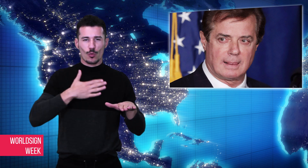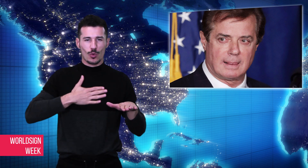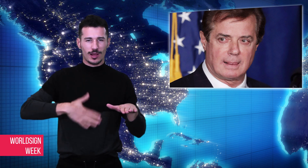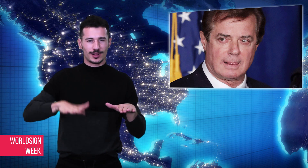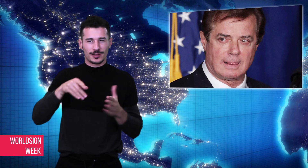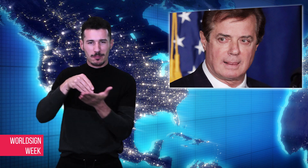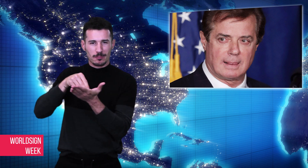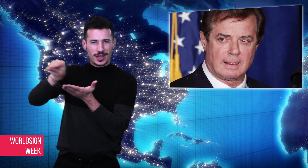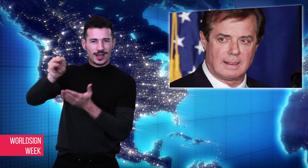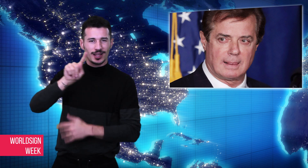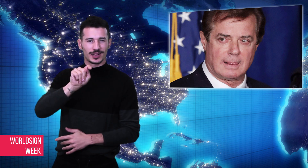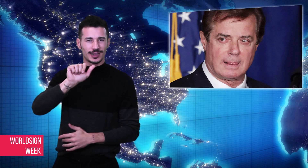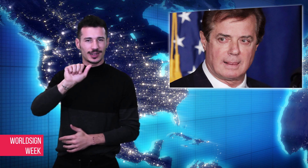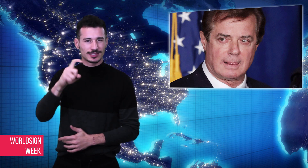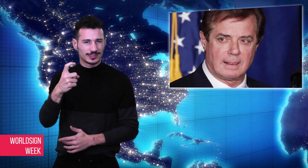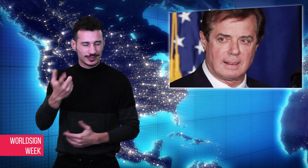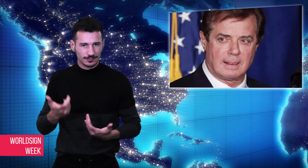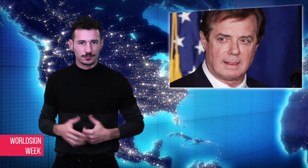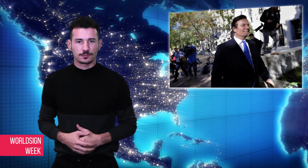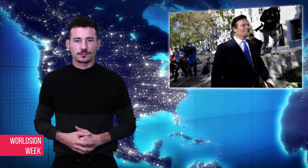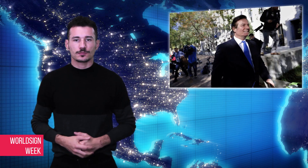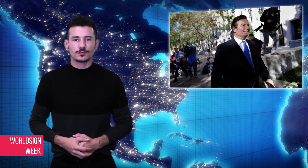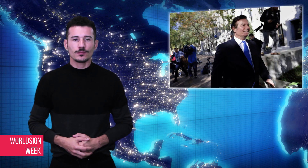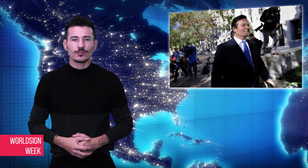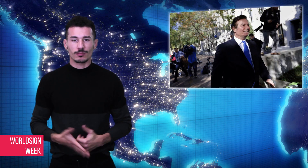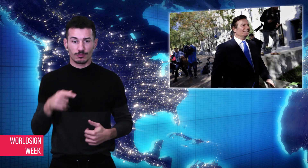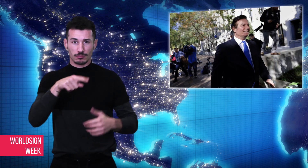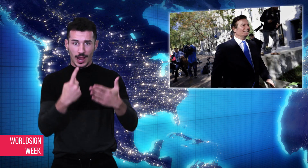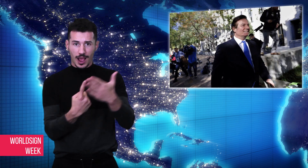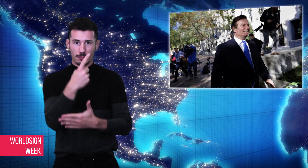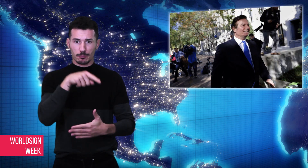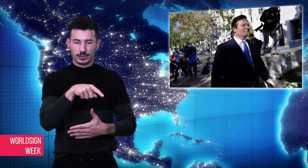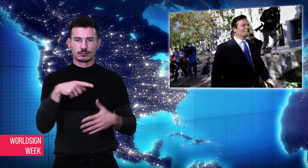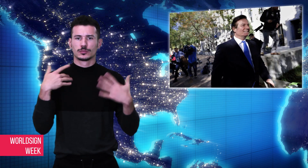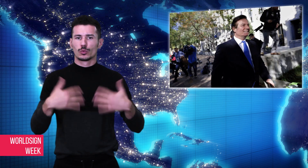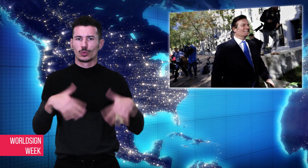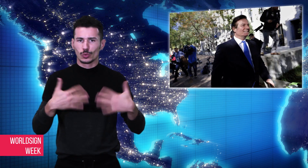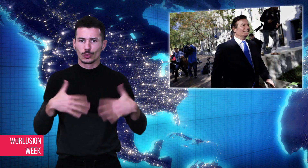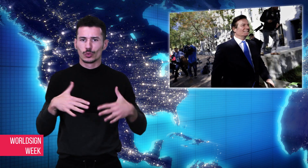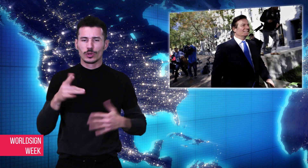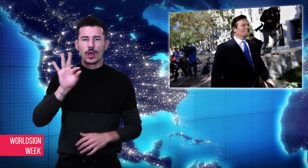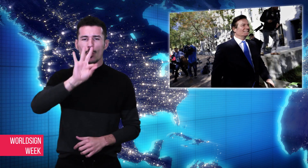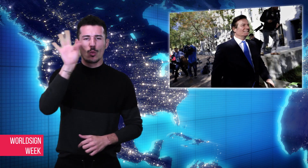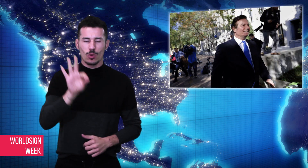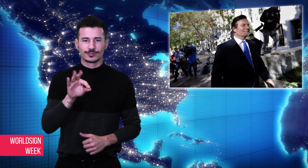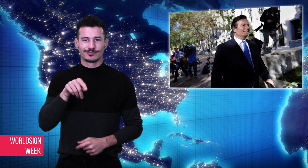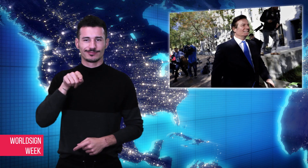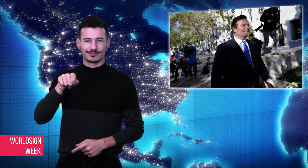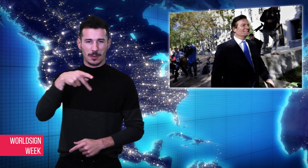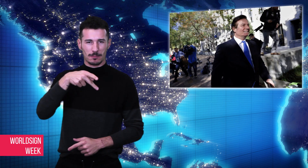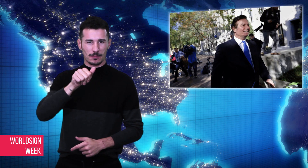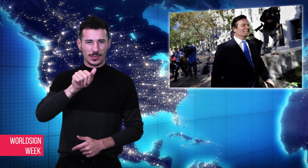politicians and businesspeople in eastern Europe who are pro-Russia in